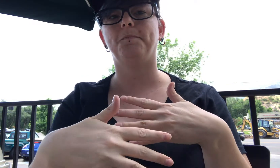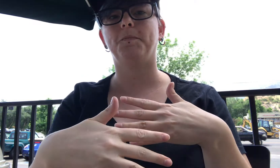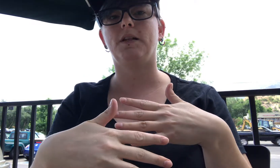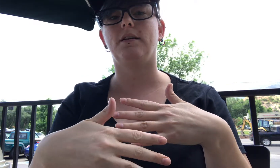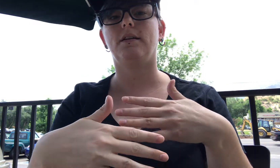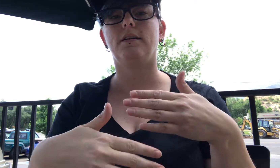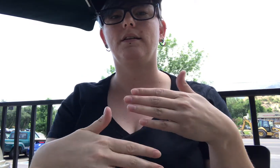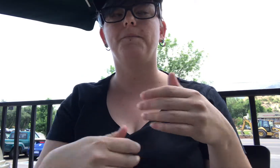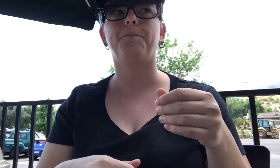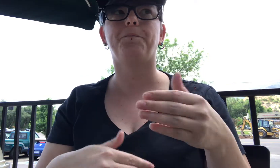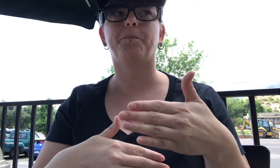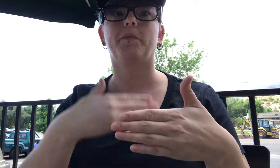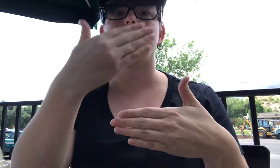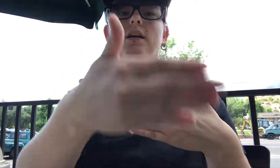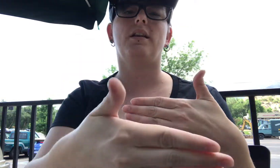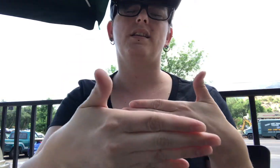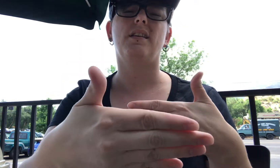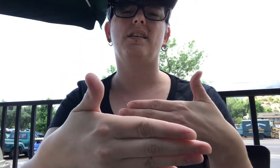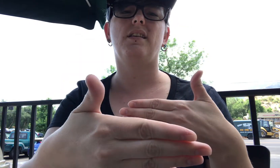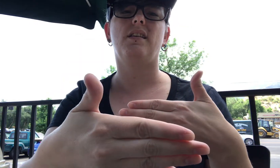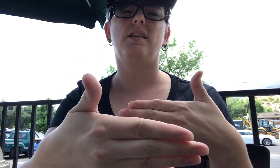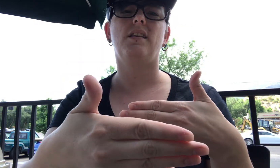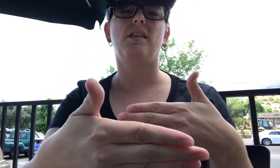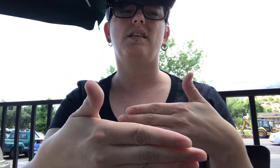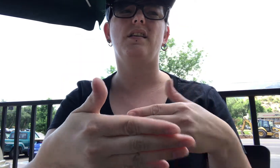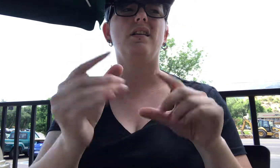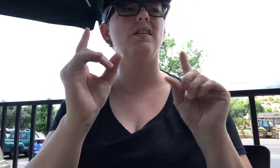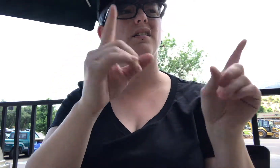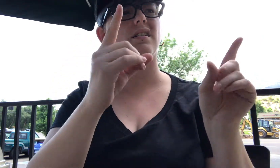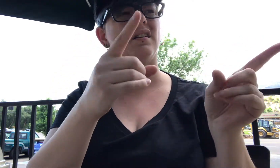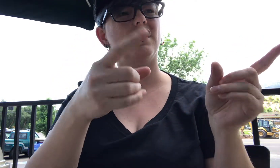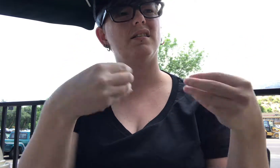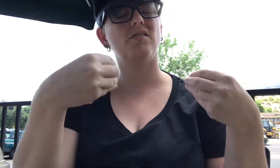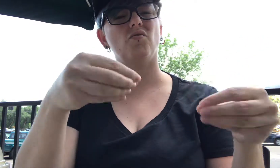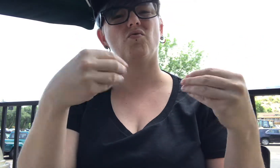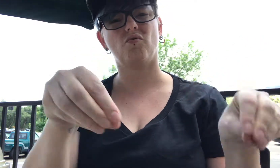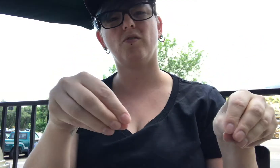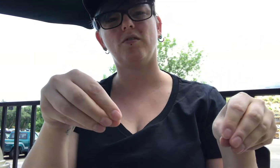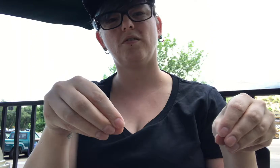Next, I'm going to the store.